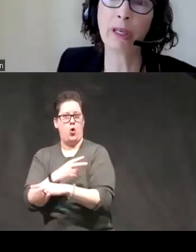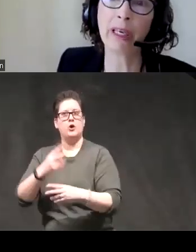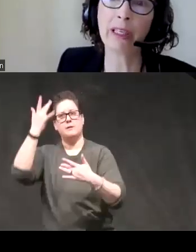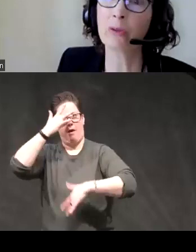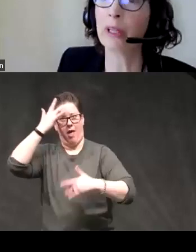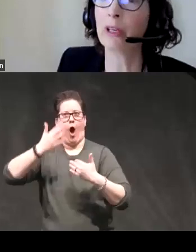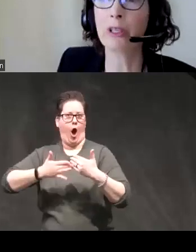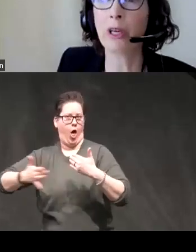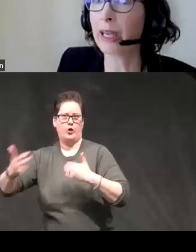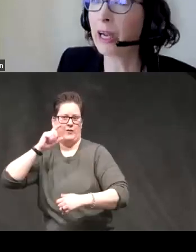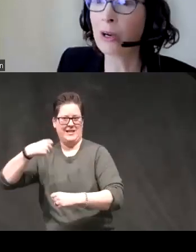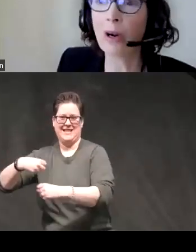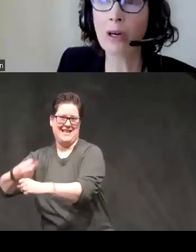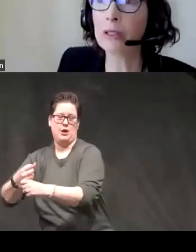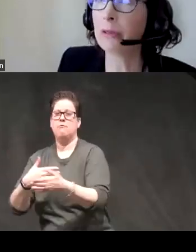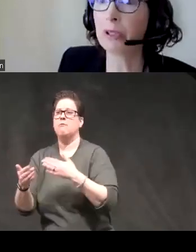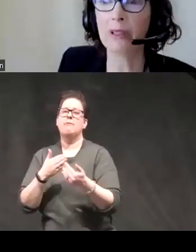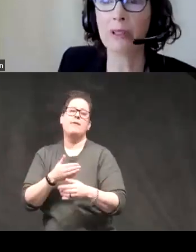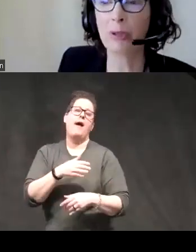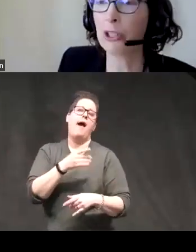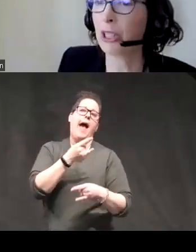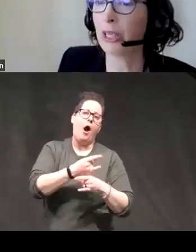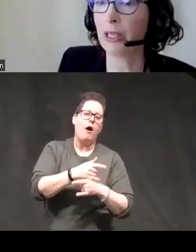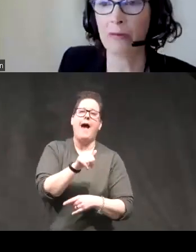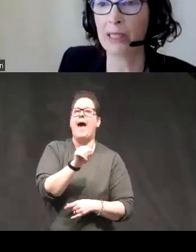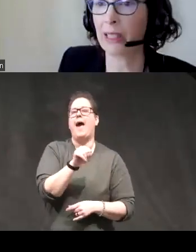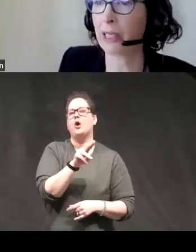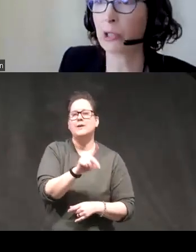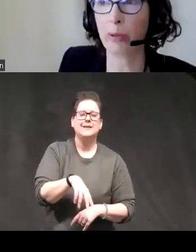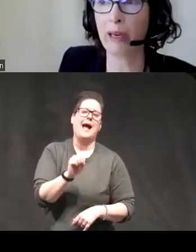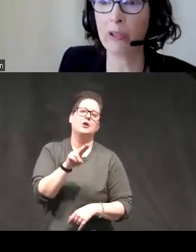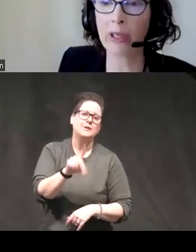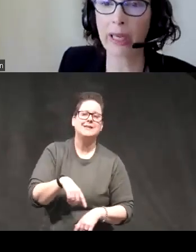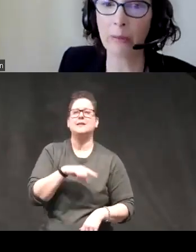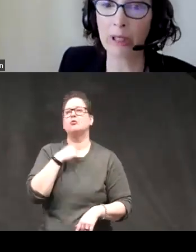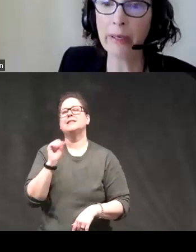periods whether you're talking alcohol substance binge eating risky sexual behavior or gambling